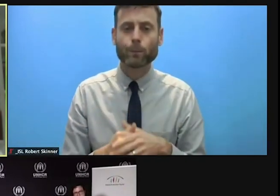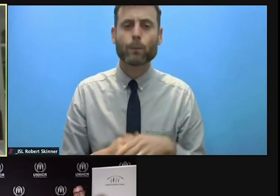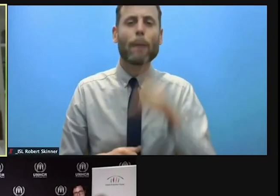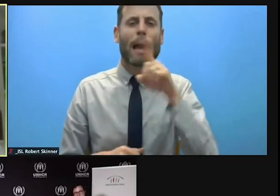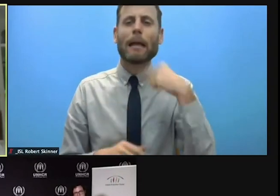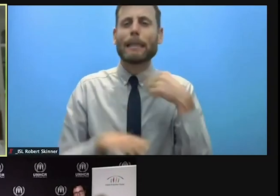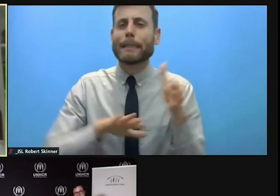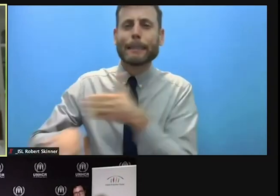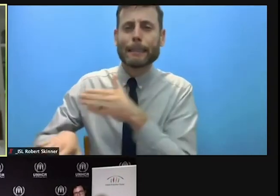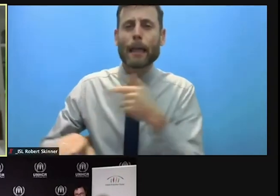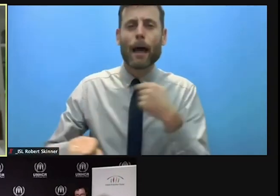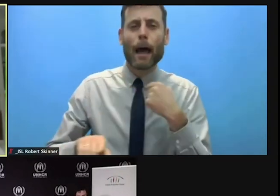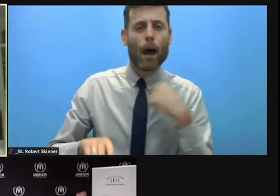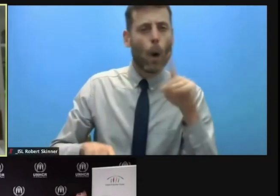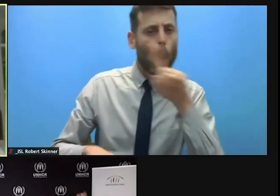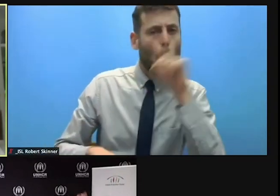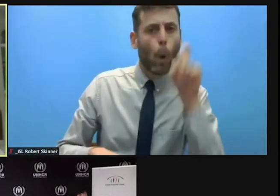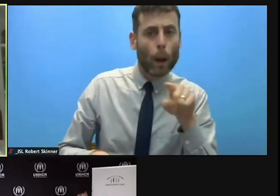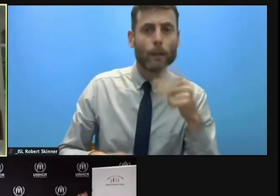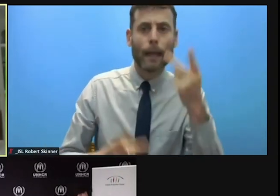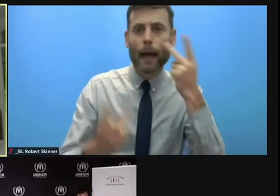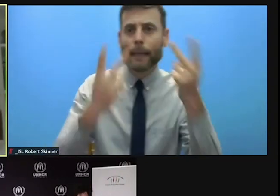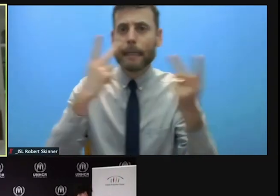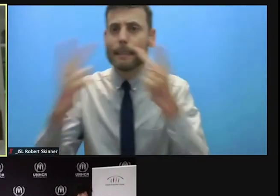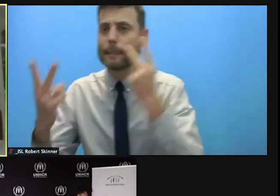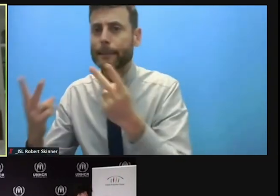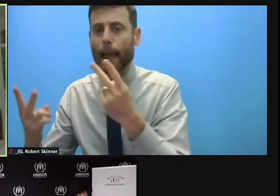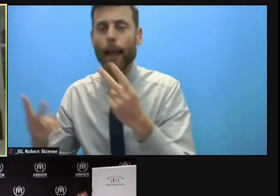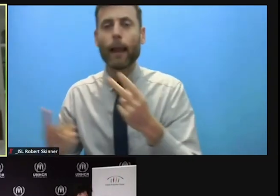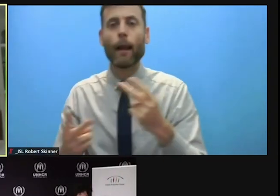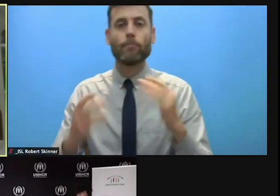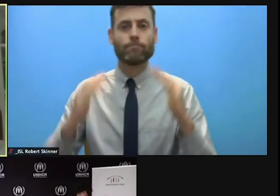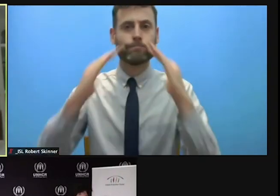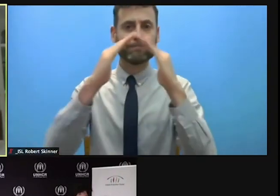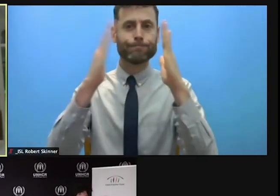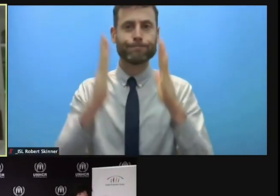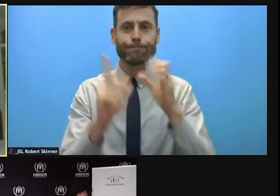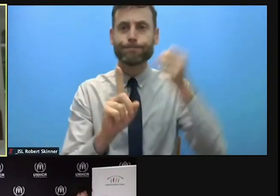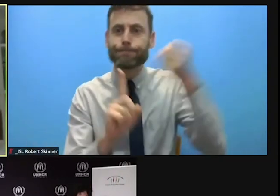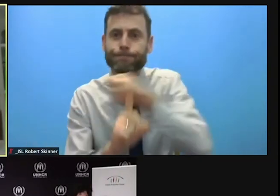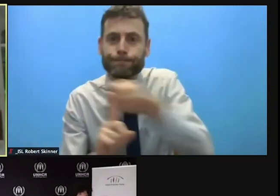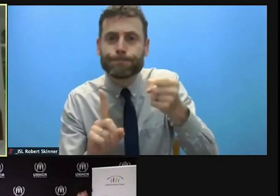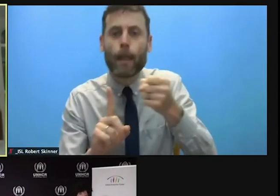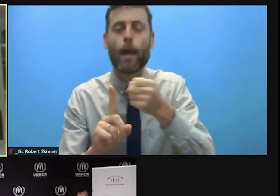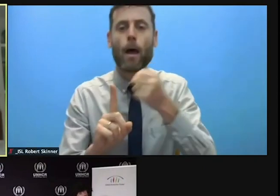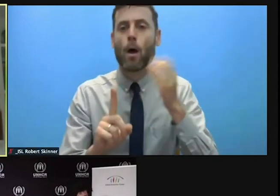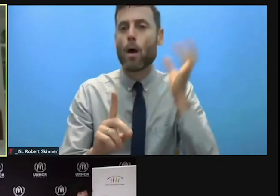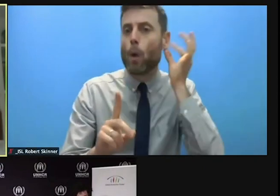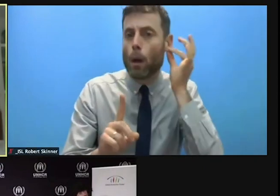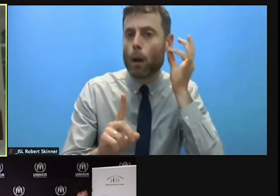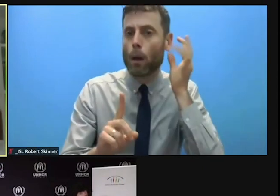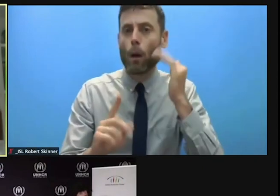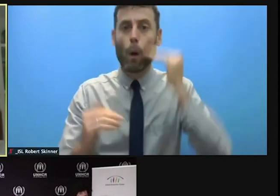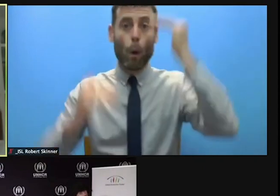we've begun to refer to, you heard Maye talk about women and girls particularly in closed homes,